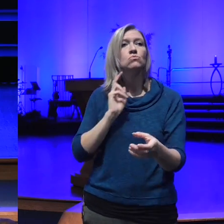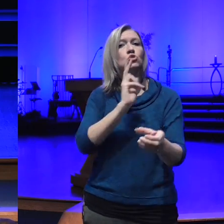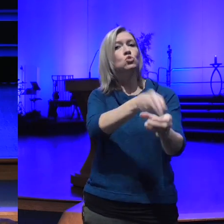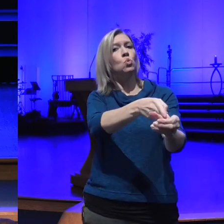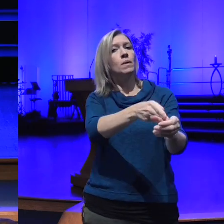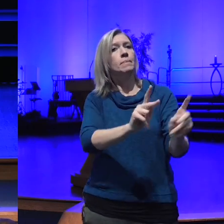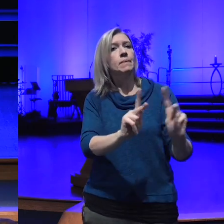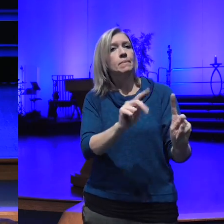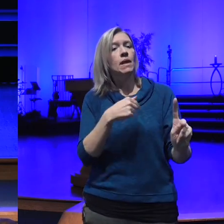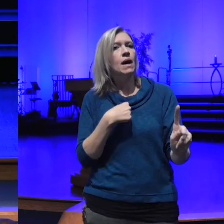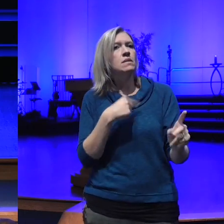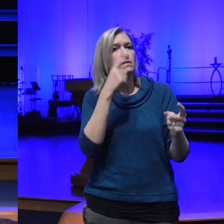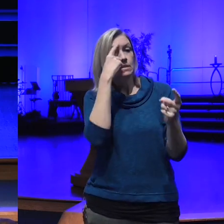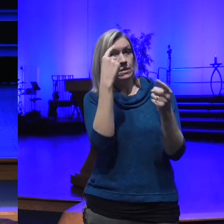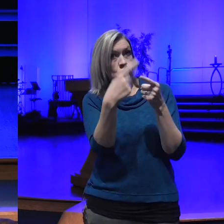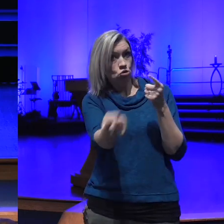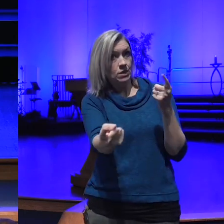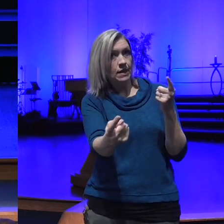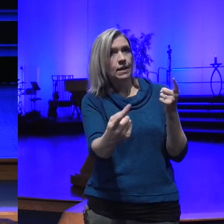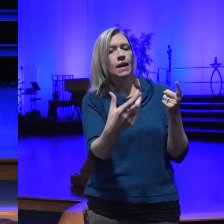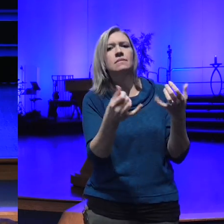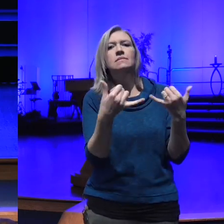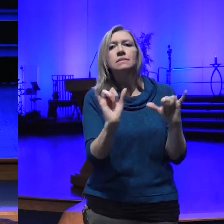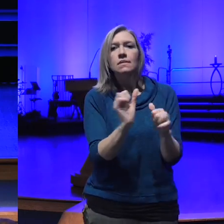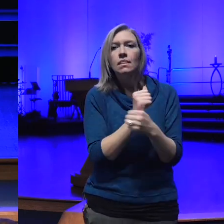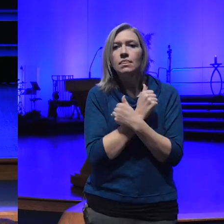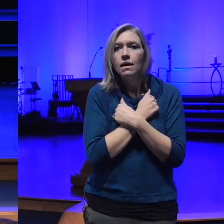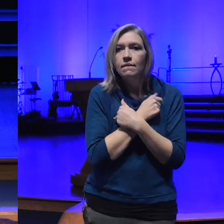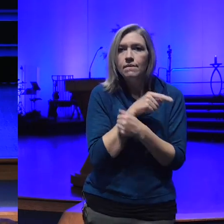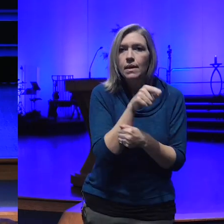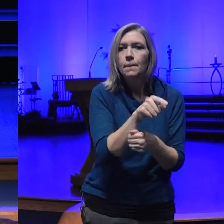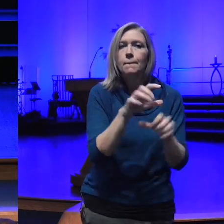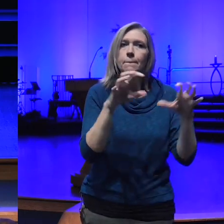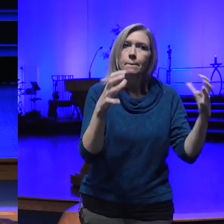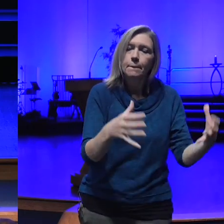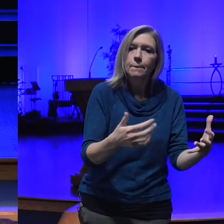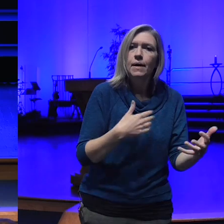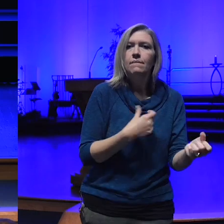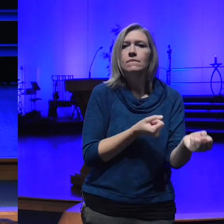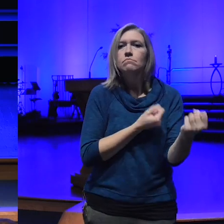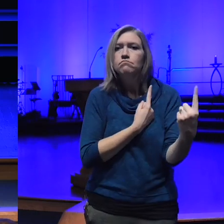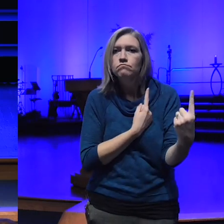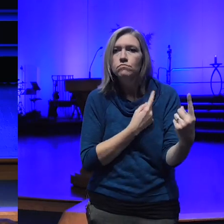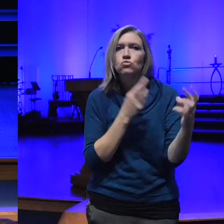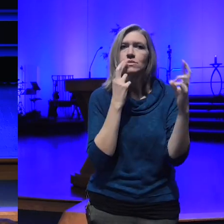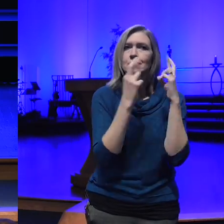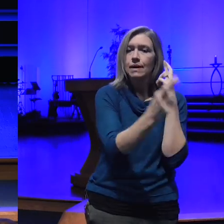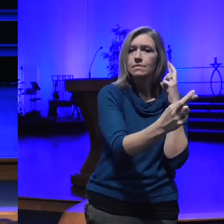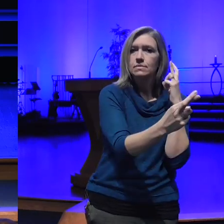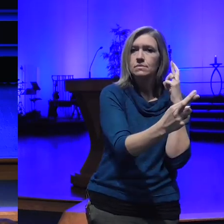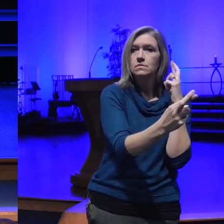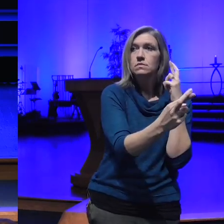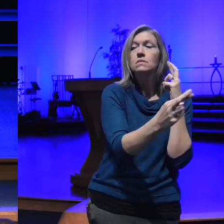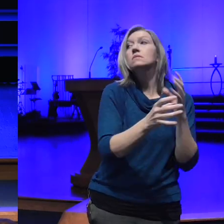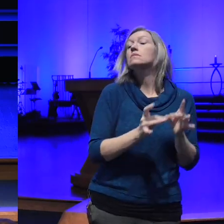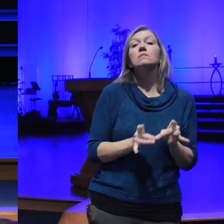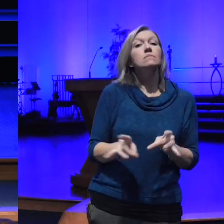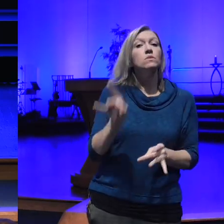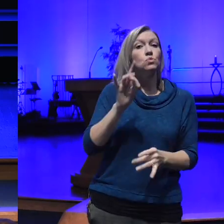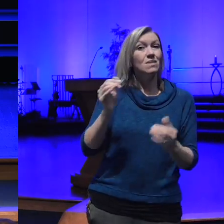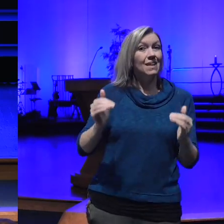them and have compassion and respect for them spiritual Advanced Studies is even here we go